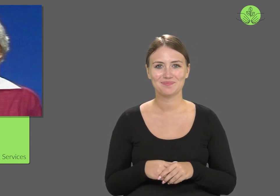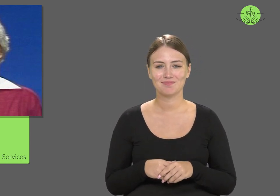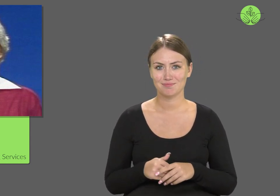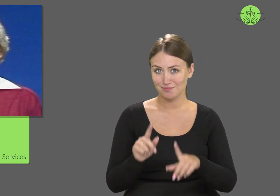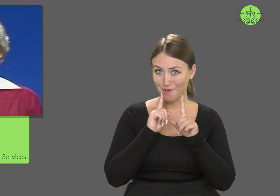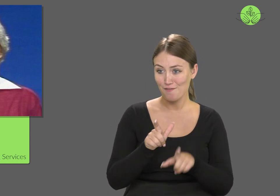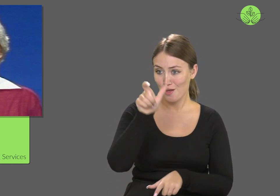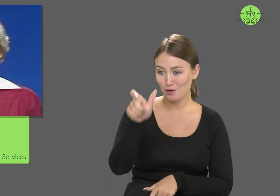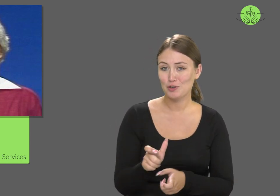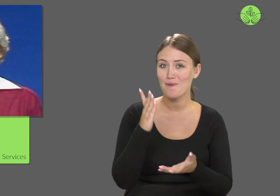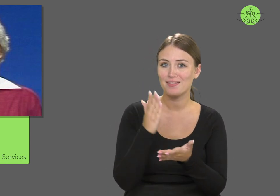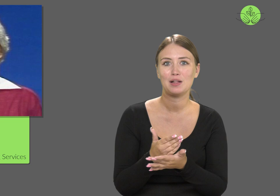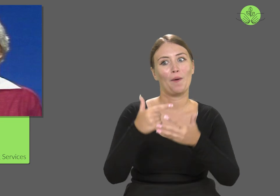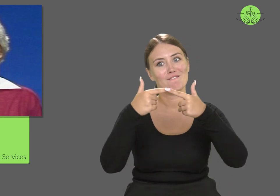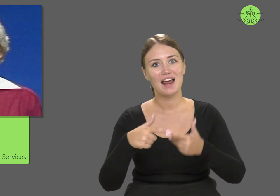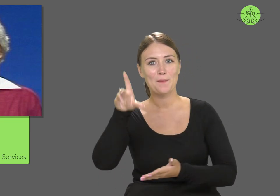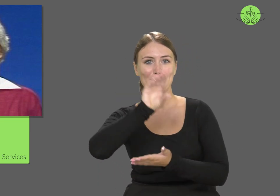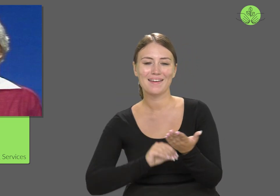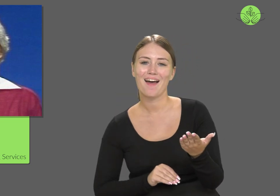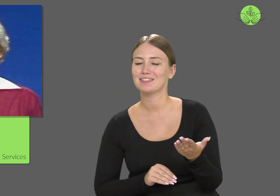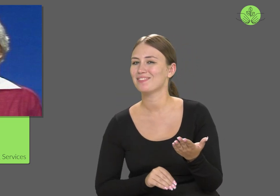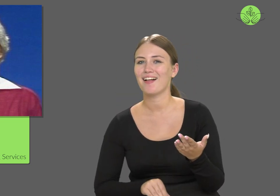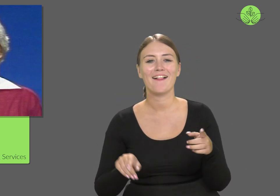but also a playwright, performer,